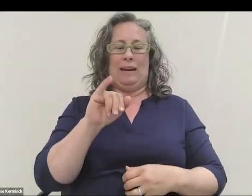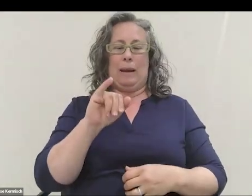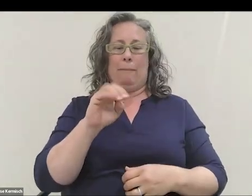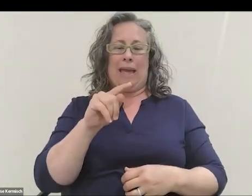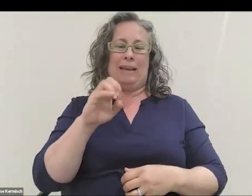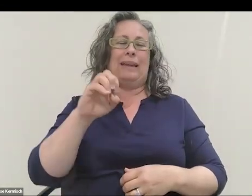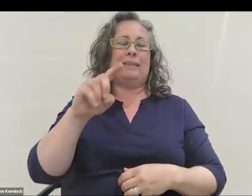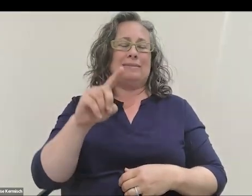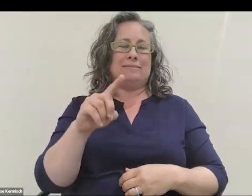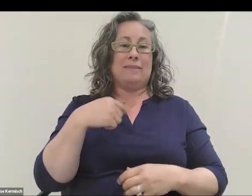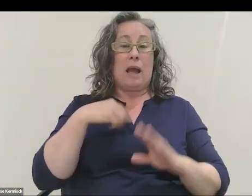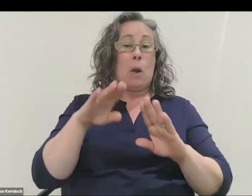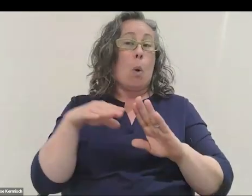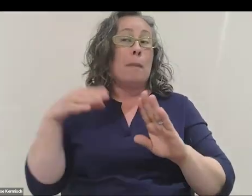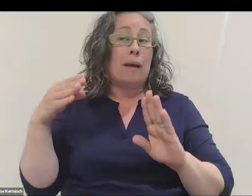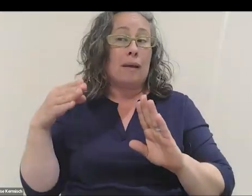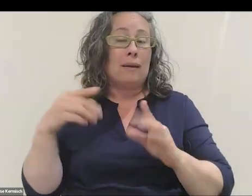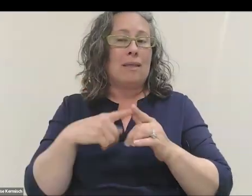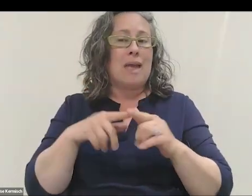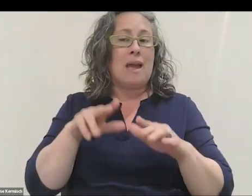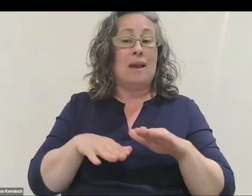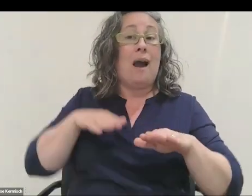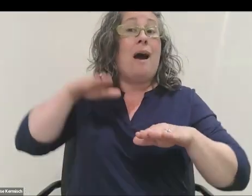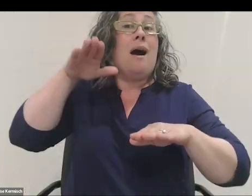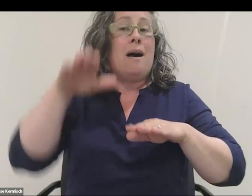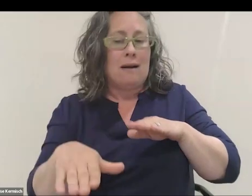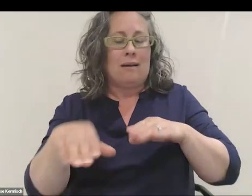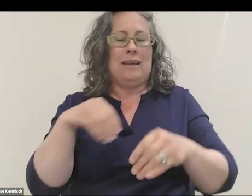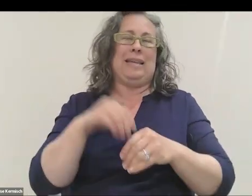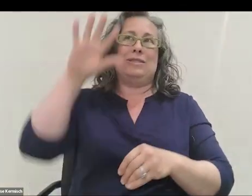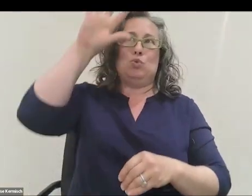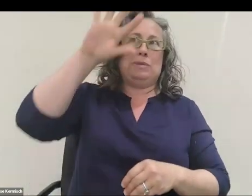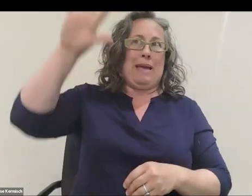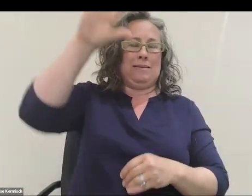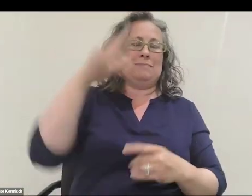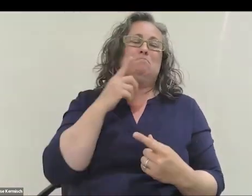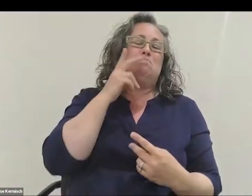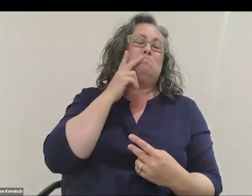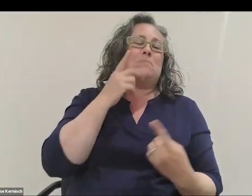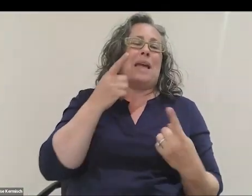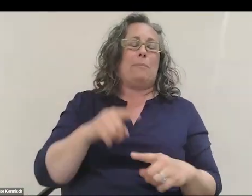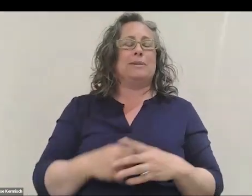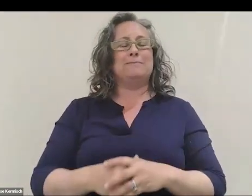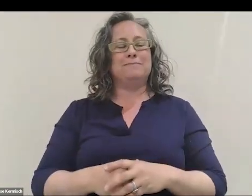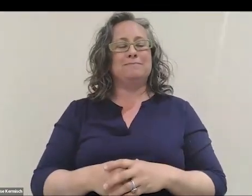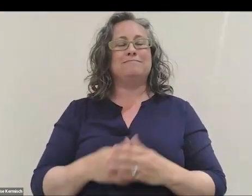where I open the door and I step out into space and we'll see what happens. With that, I just want to thank everyone